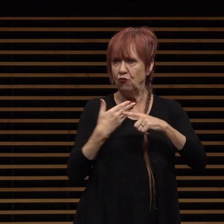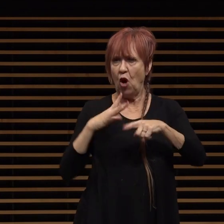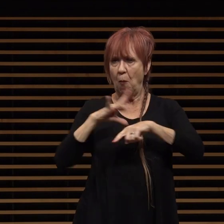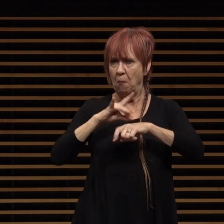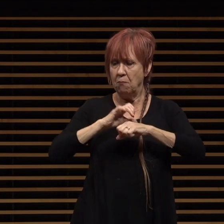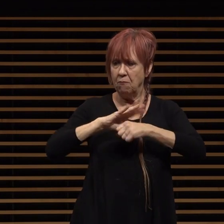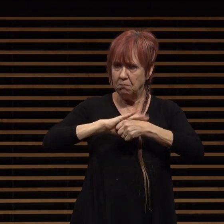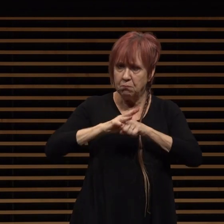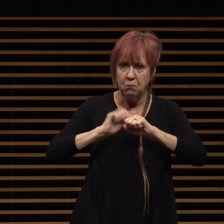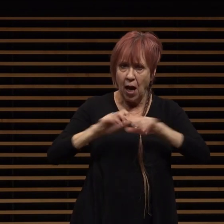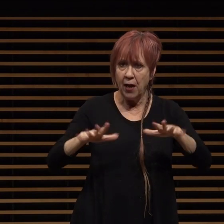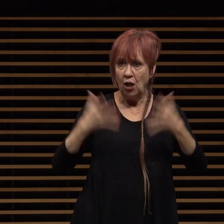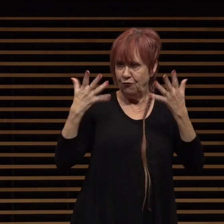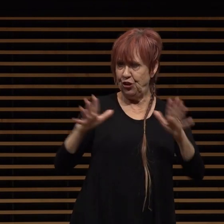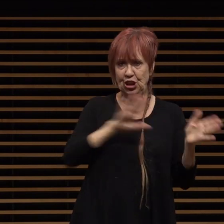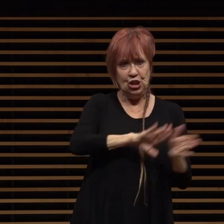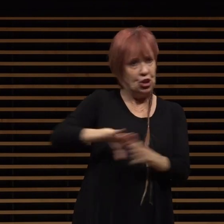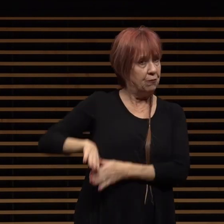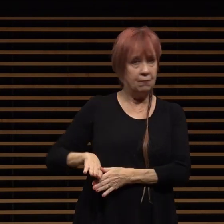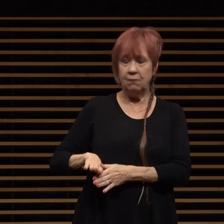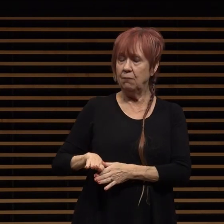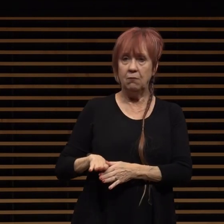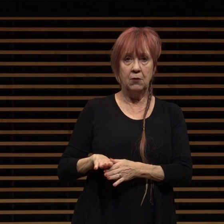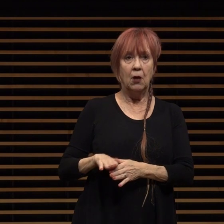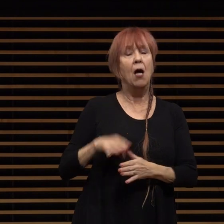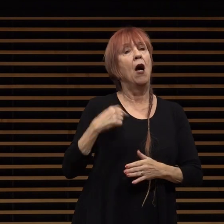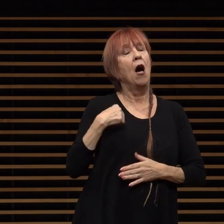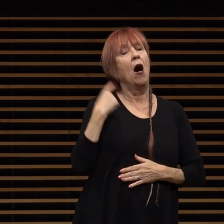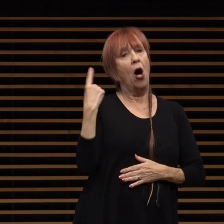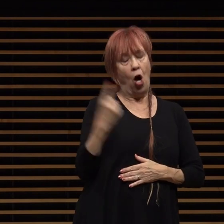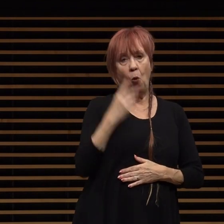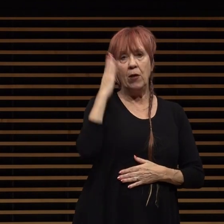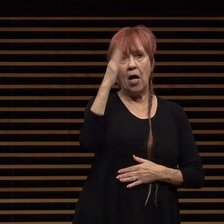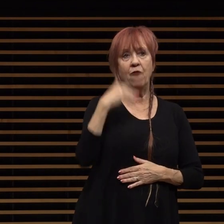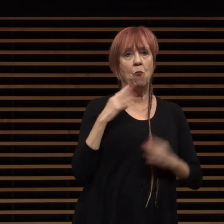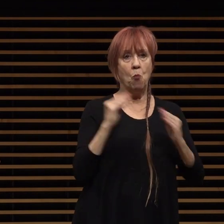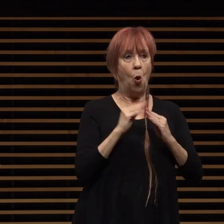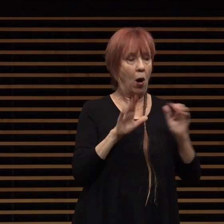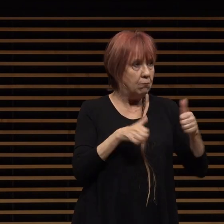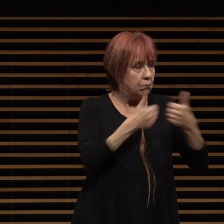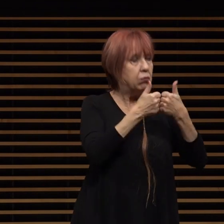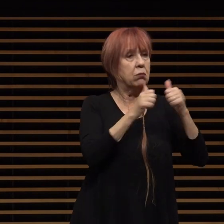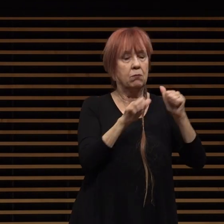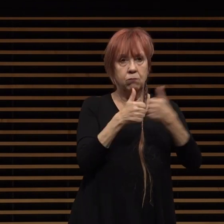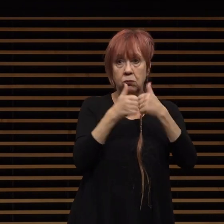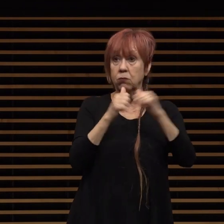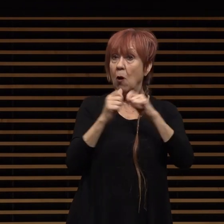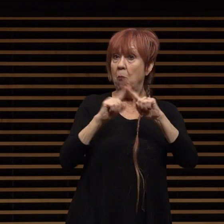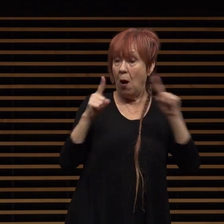are completely behind us as there will always be more trials what